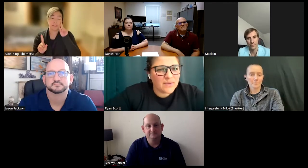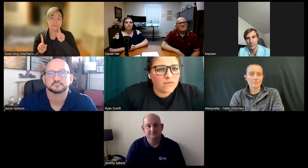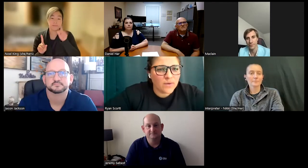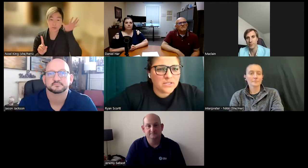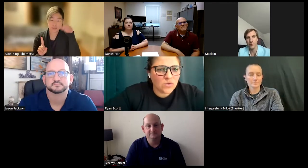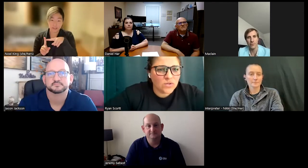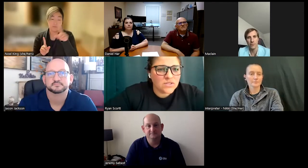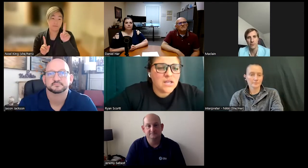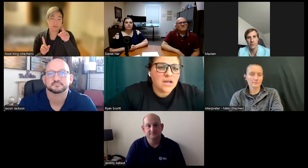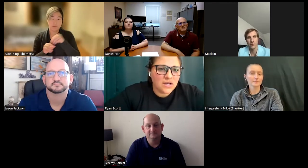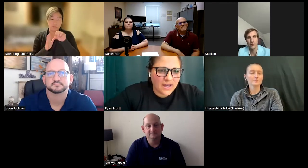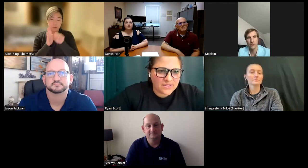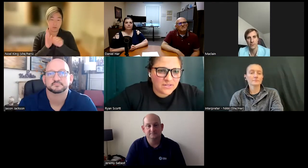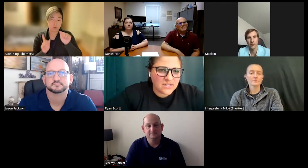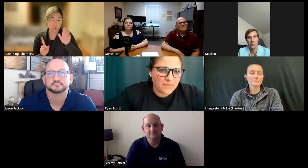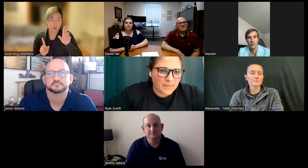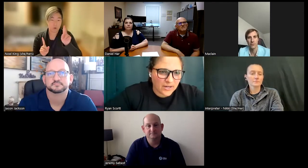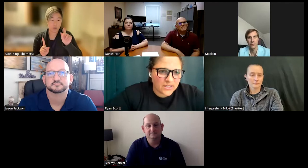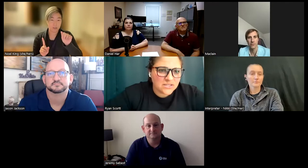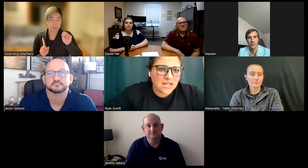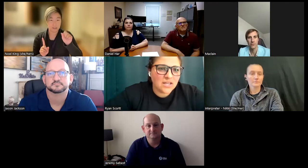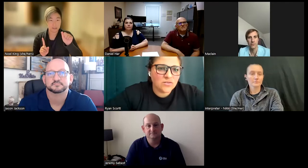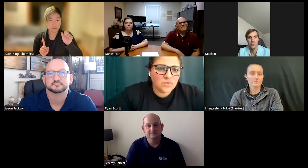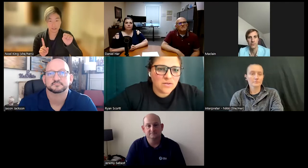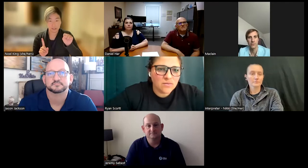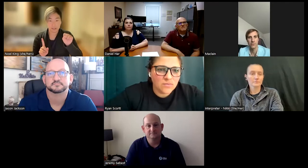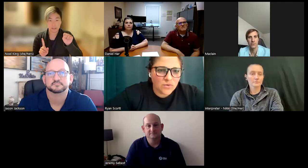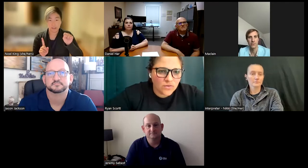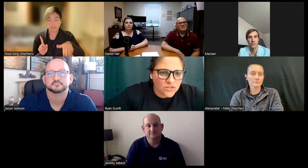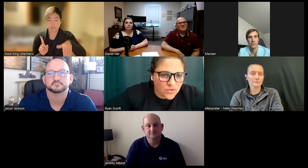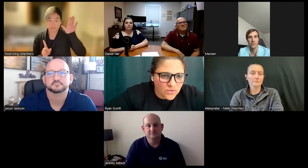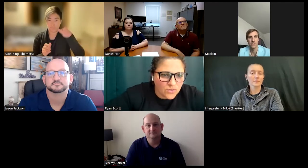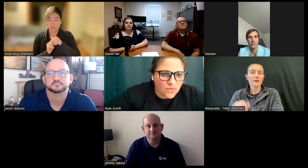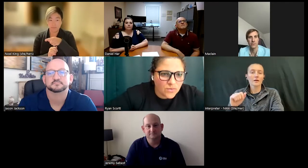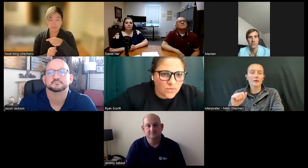four months old. I have deaf parents and we moved to...